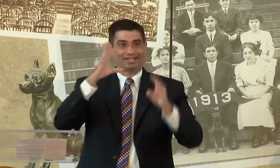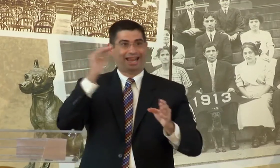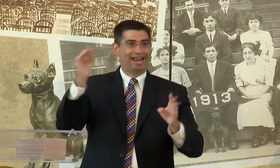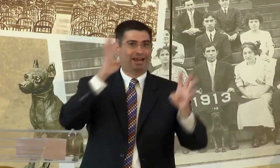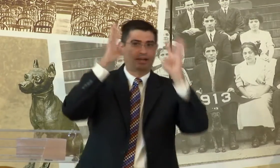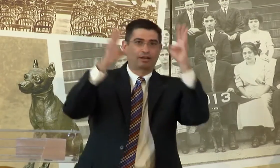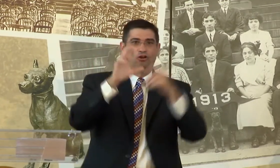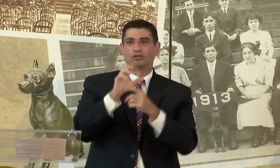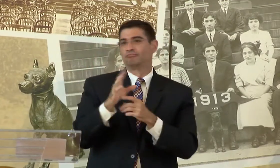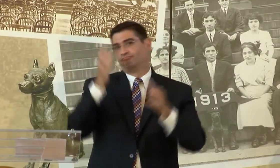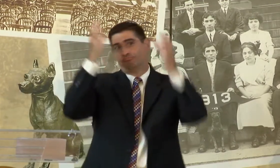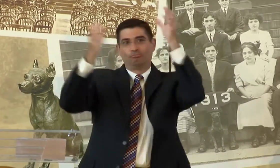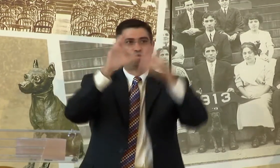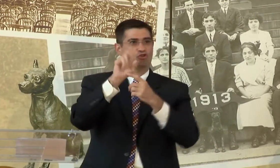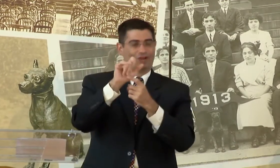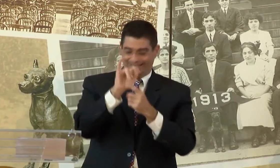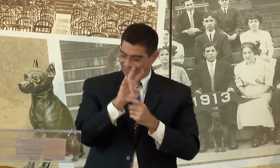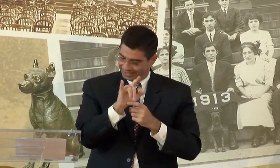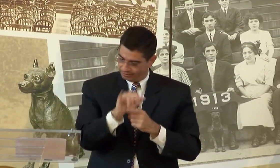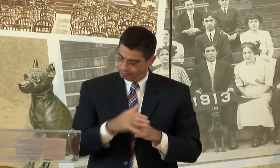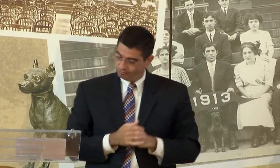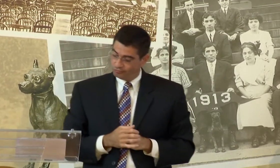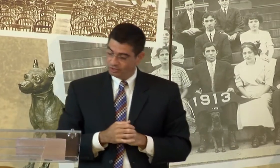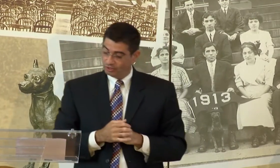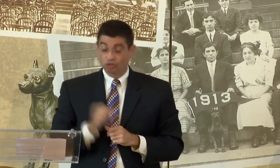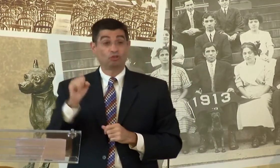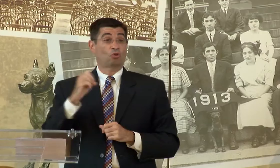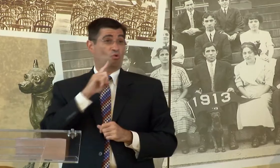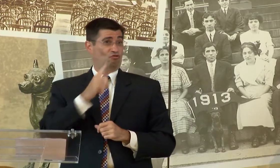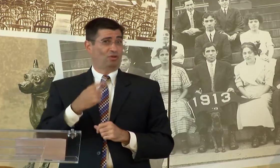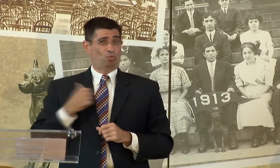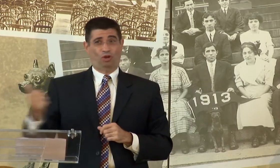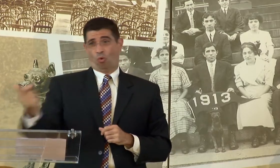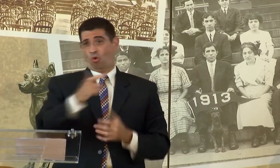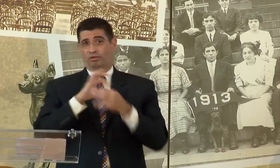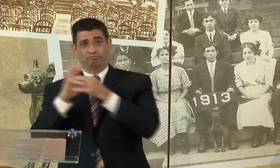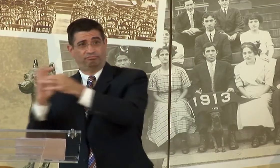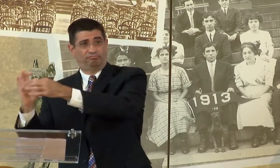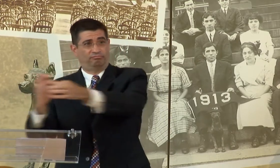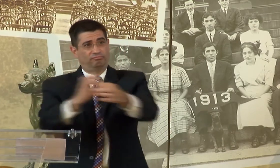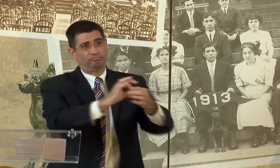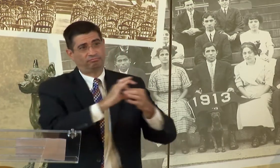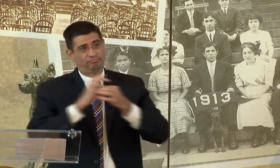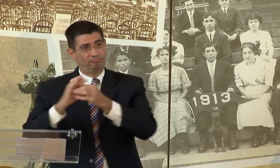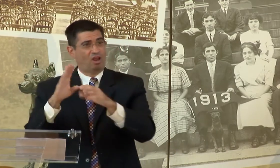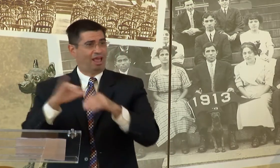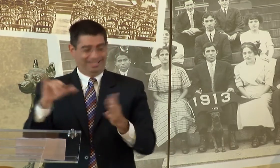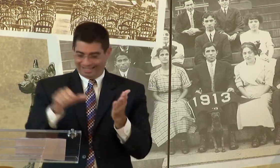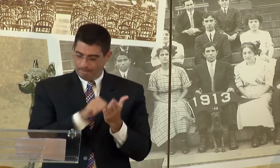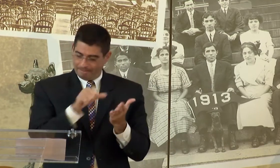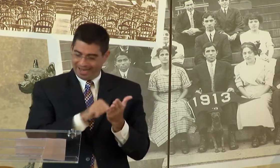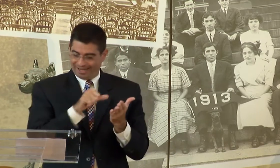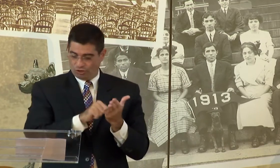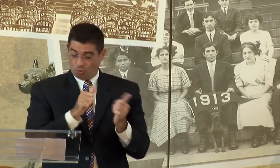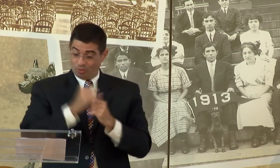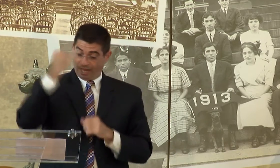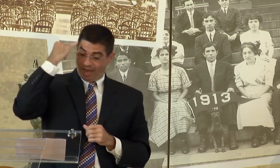INNOVATION AND CREATIVITY. SO WE'RE ALL WORKING TO COLLABORATIVELY AND WE'RE ALL ON